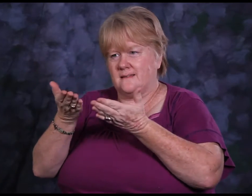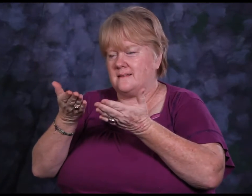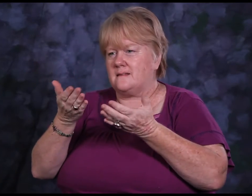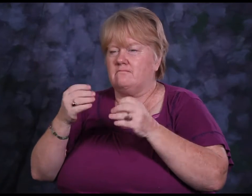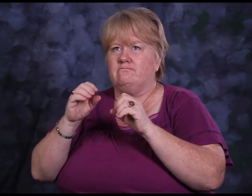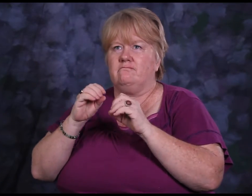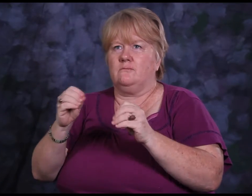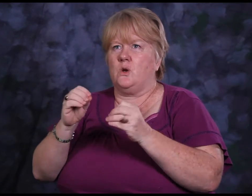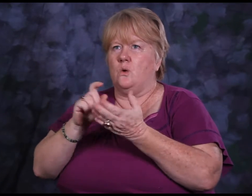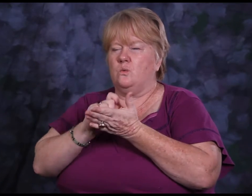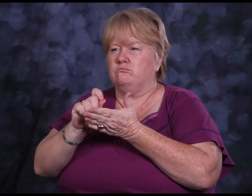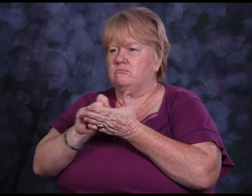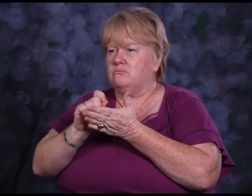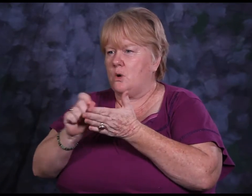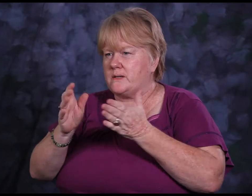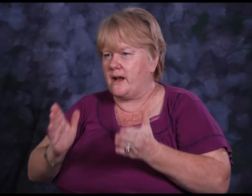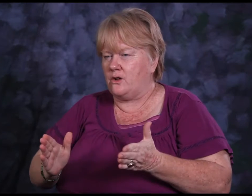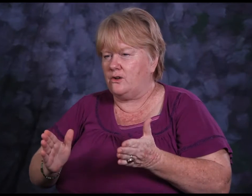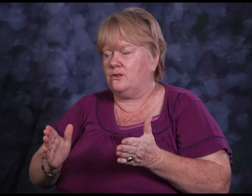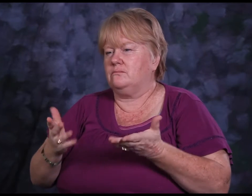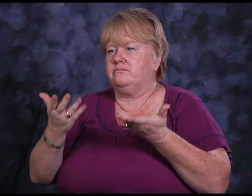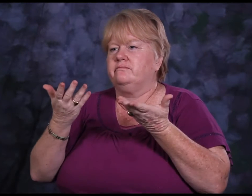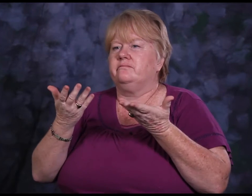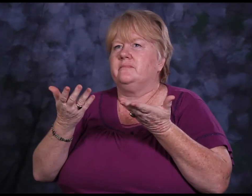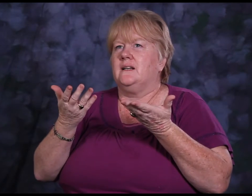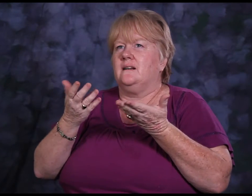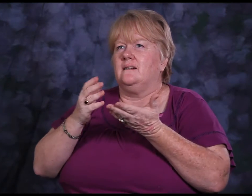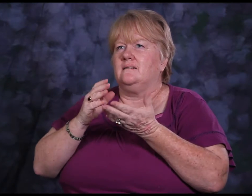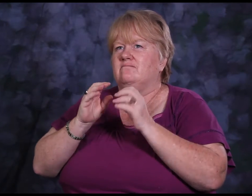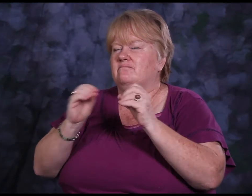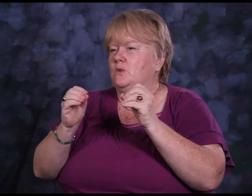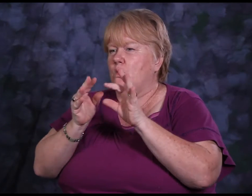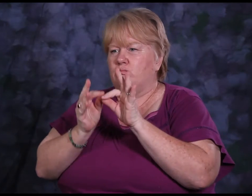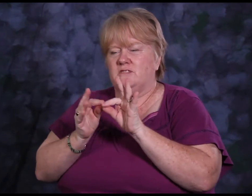no interpreters, so it was really tough.